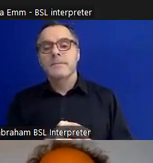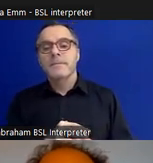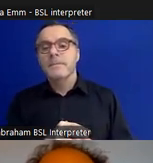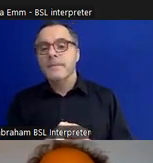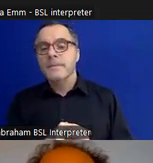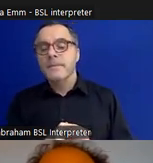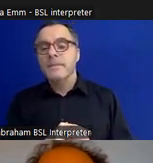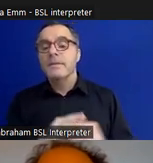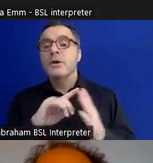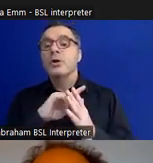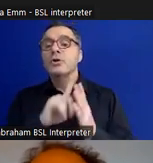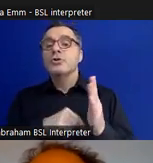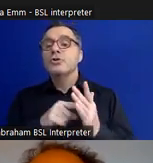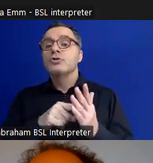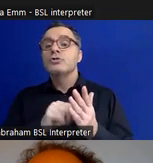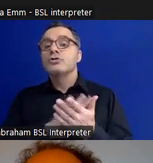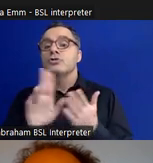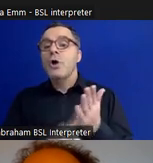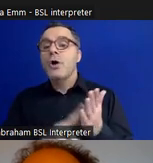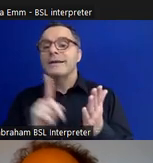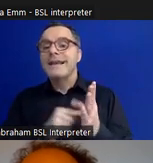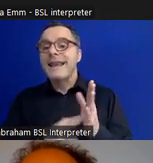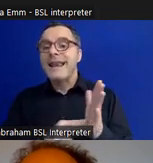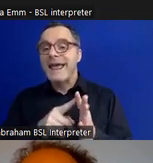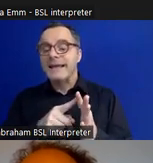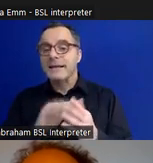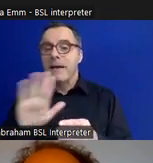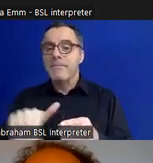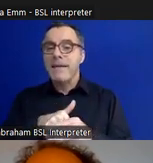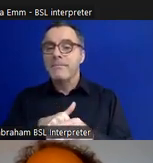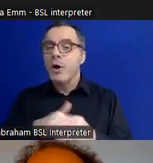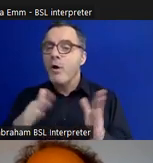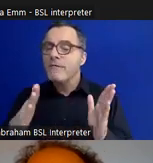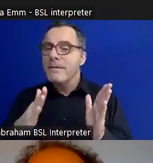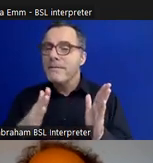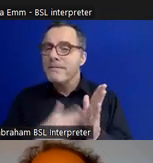Ley who's a member of METRO [Charity], the disabled people's organization in London.